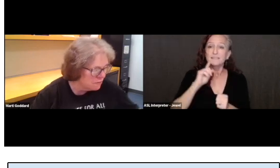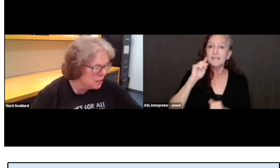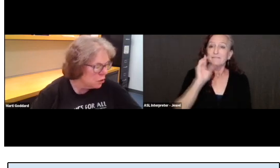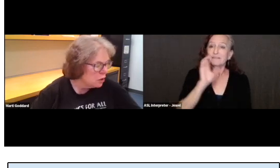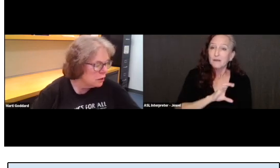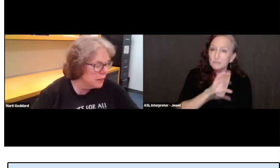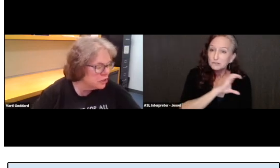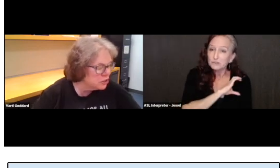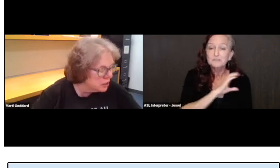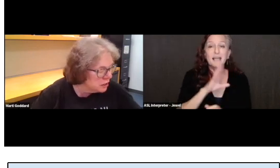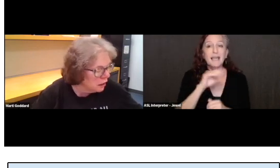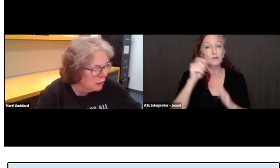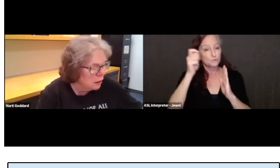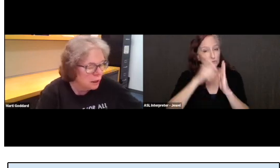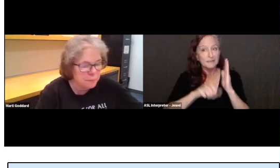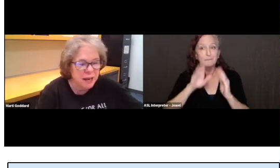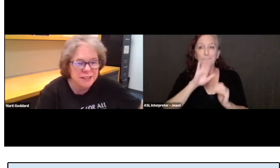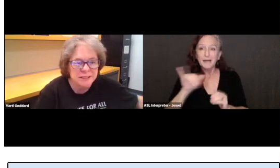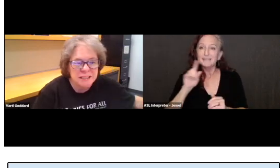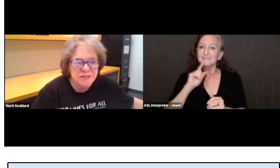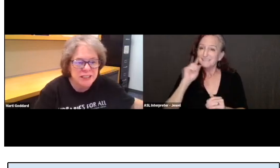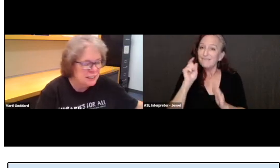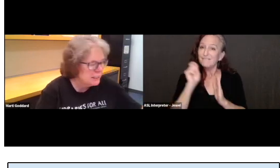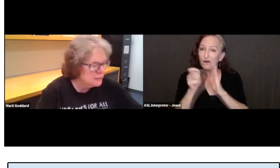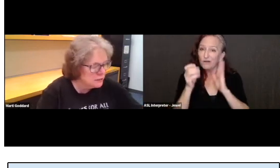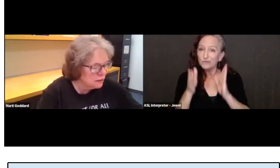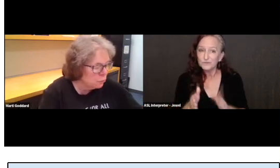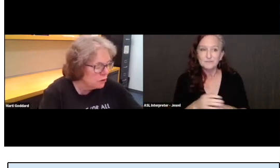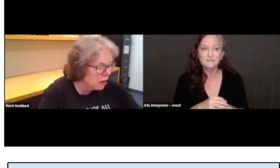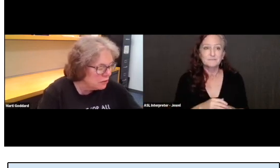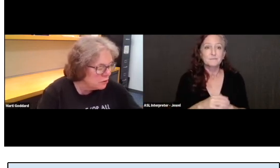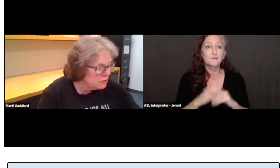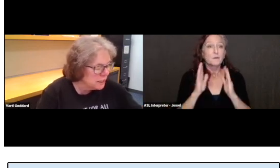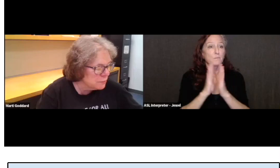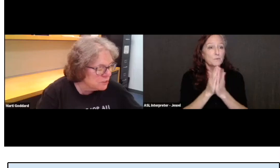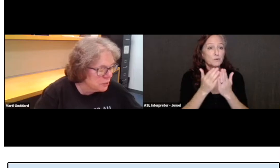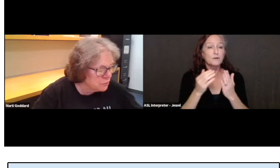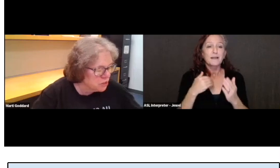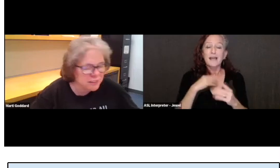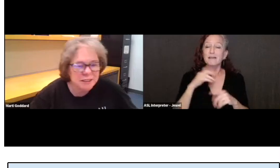Our video collection has DVDs with all those same subjects.